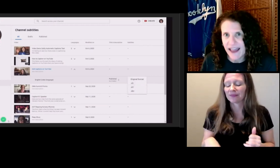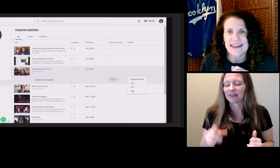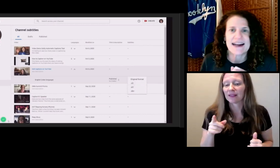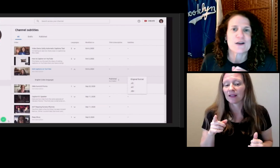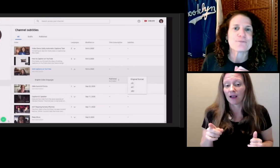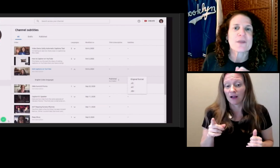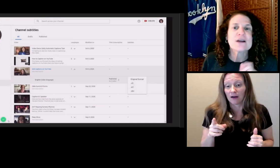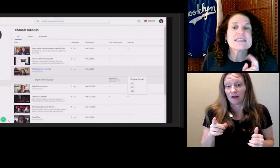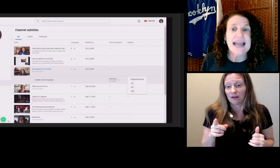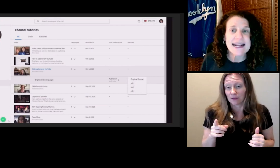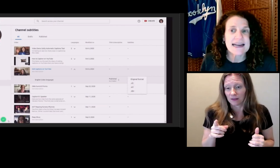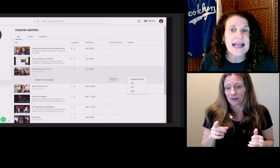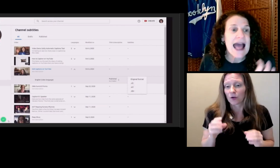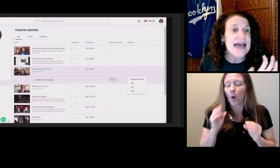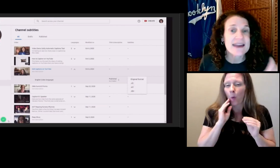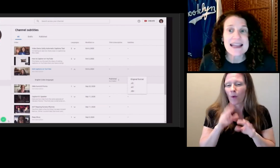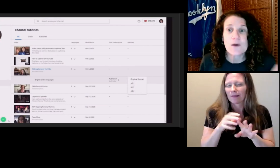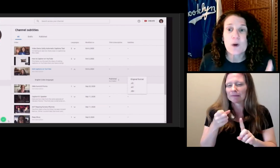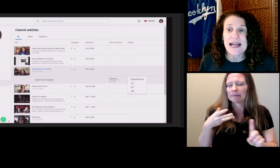More on that later.